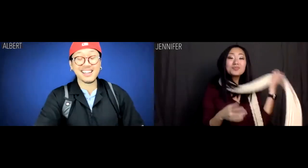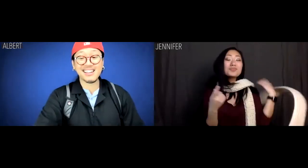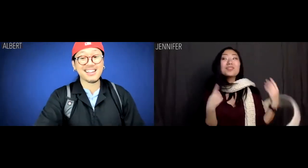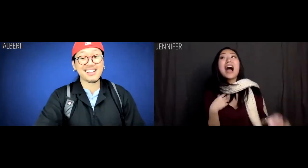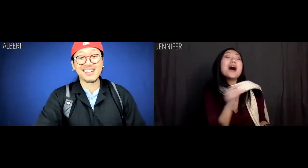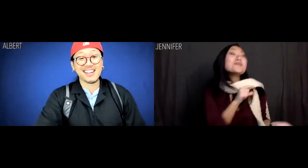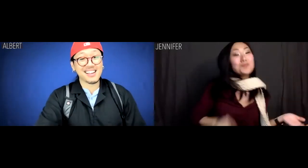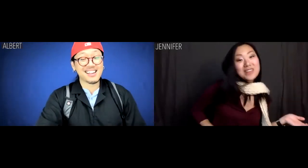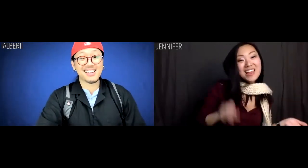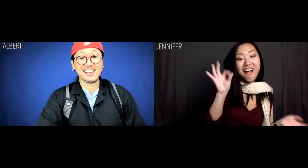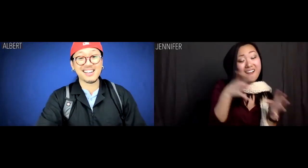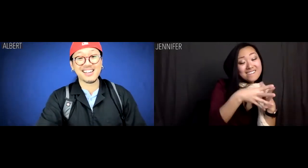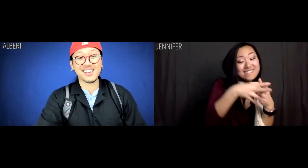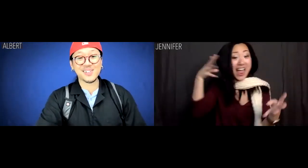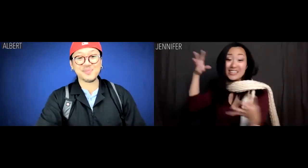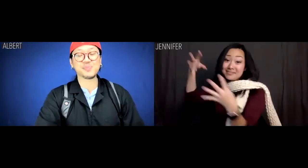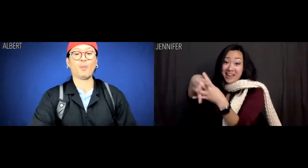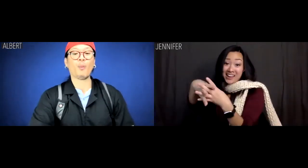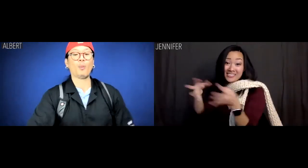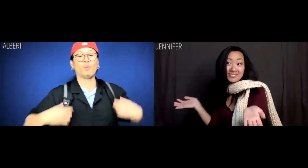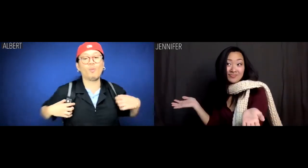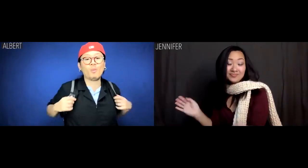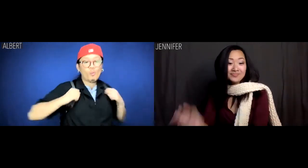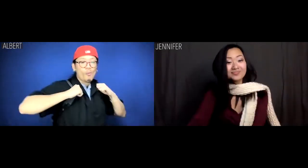Jennifer: I'm the Queen of the Expats!